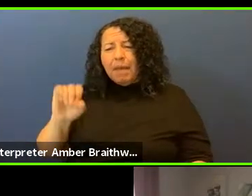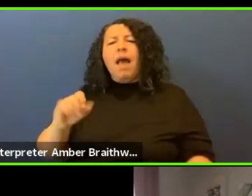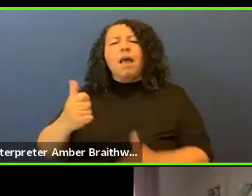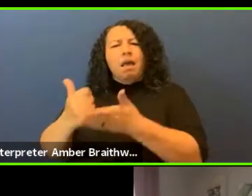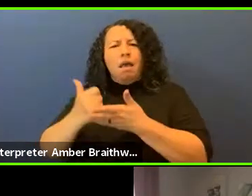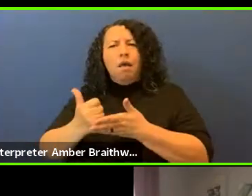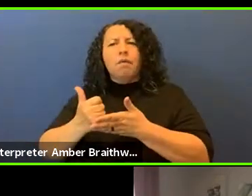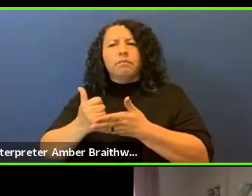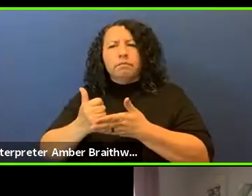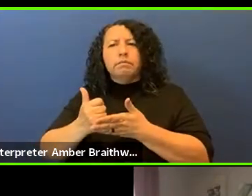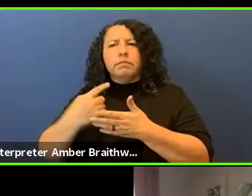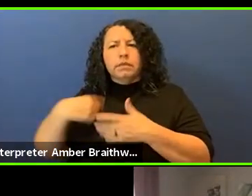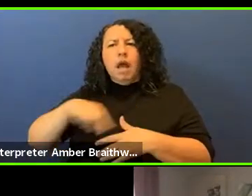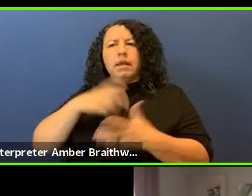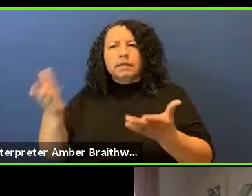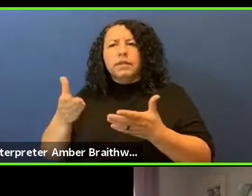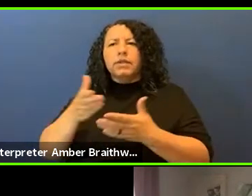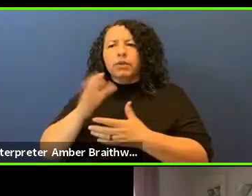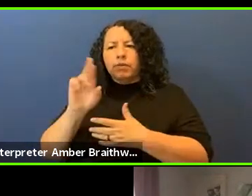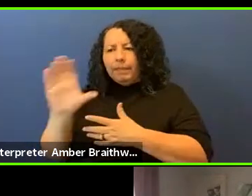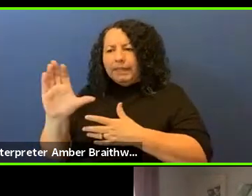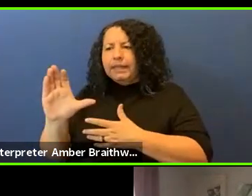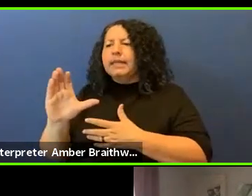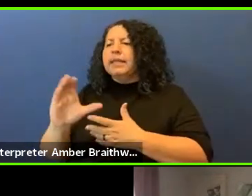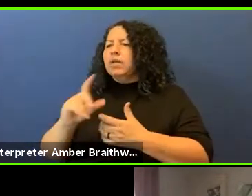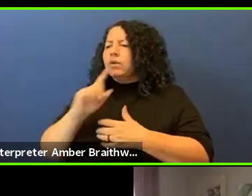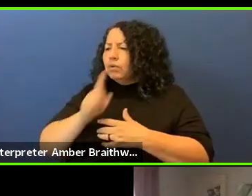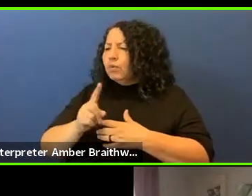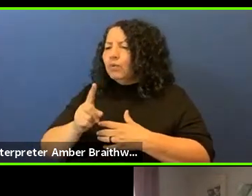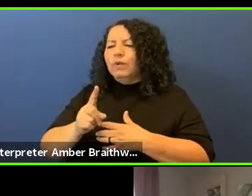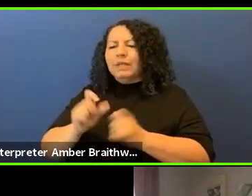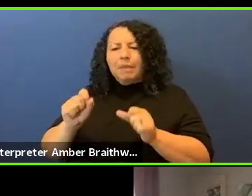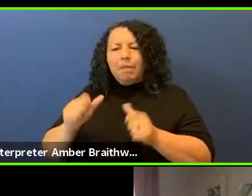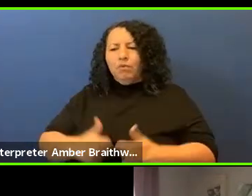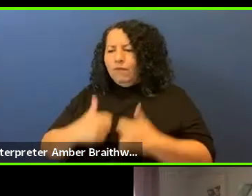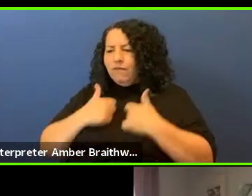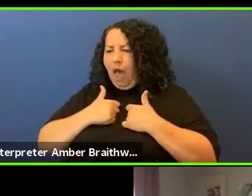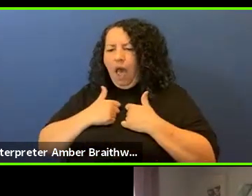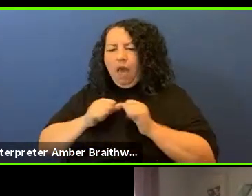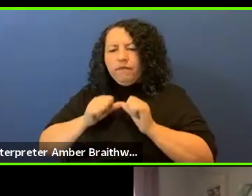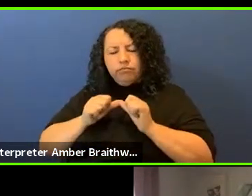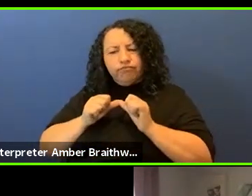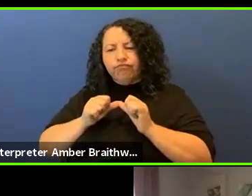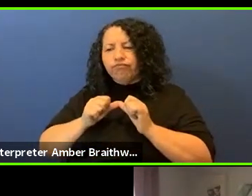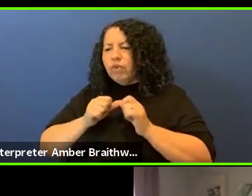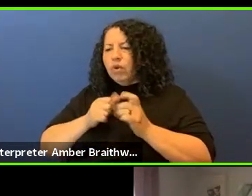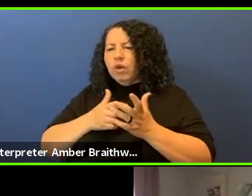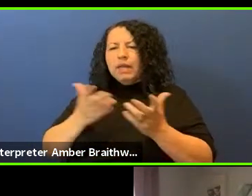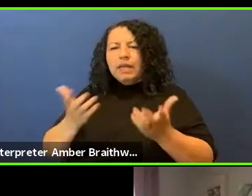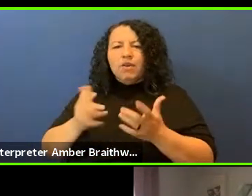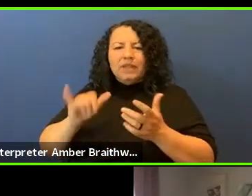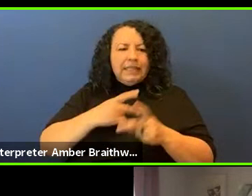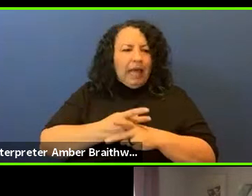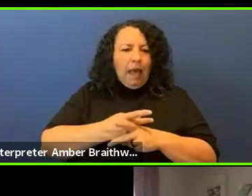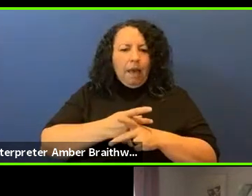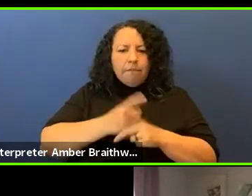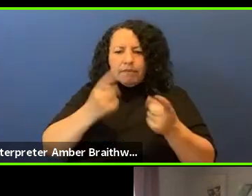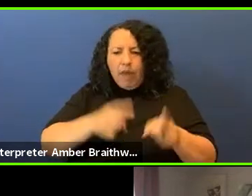to navigate and survive here with these type of incidents happening